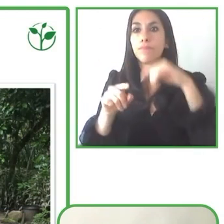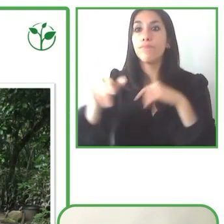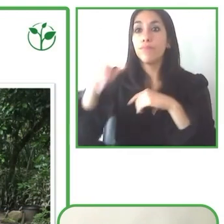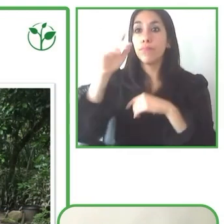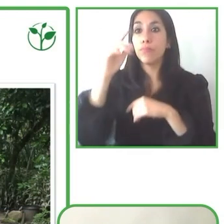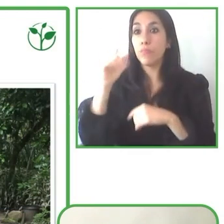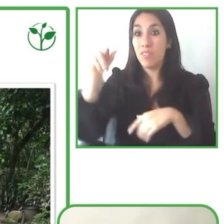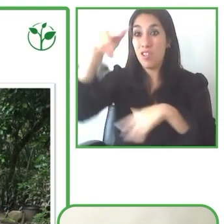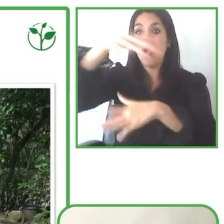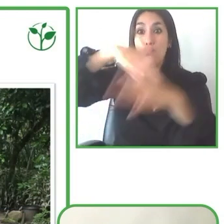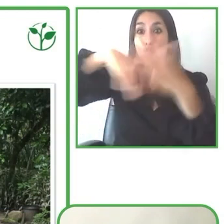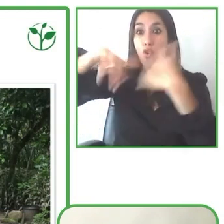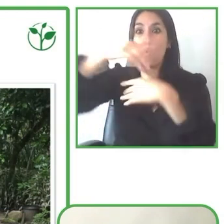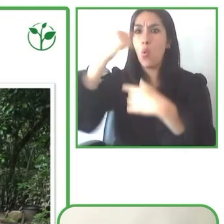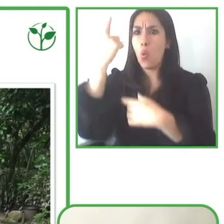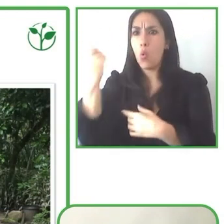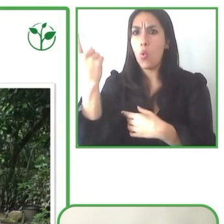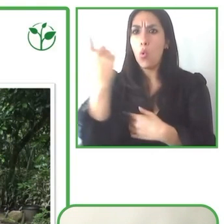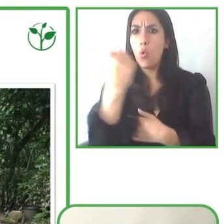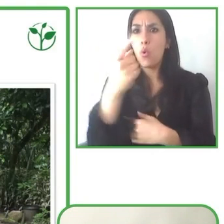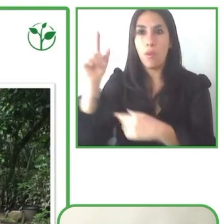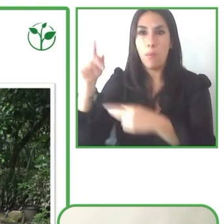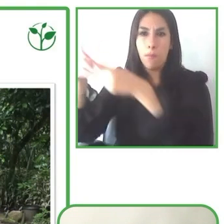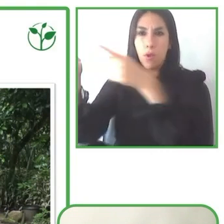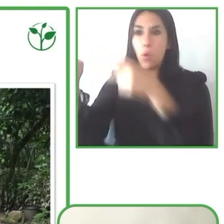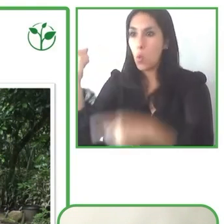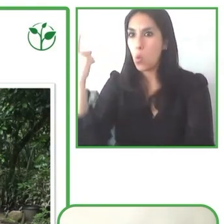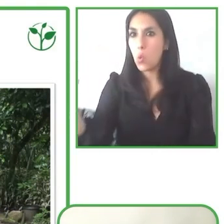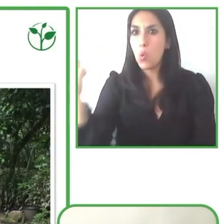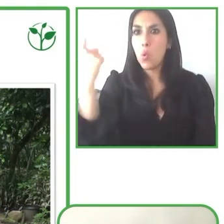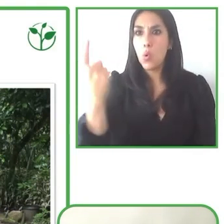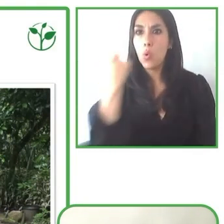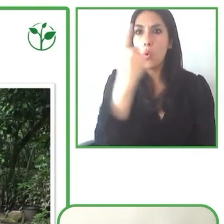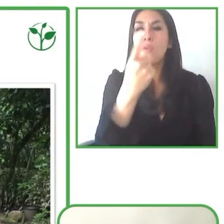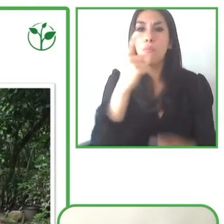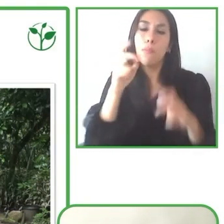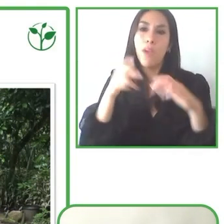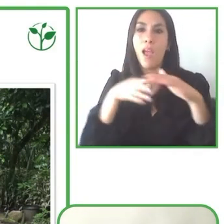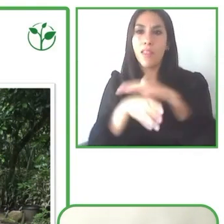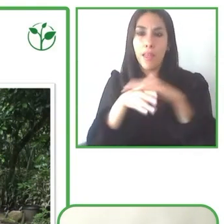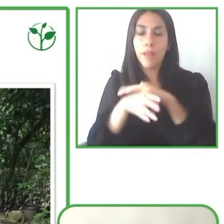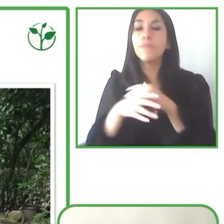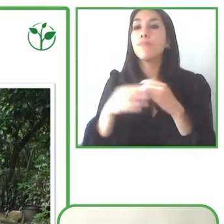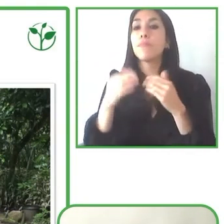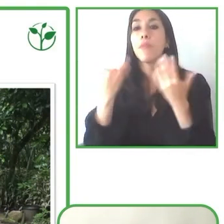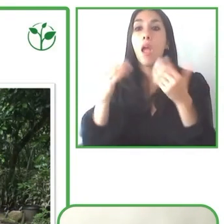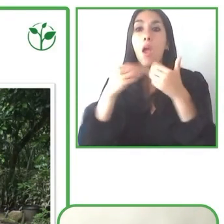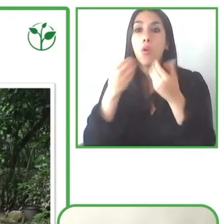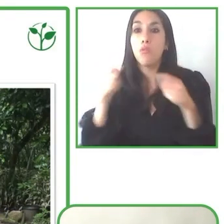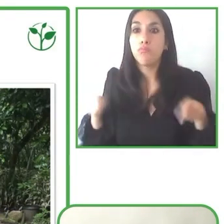To make every destination as accessible as possible so that our guests can have the best possible experience.